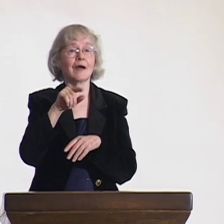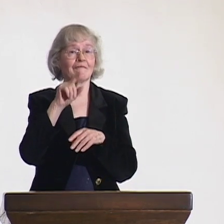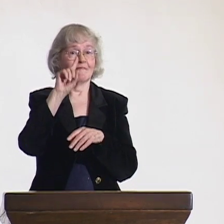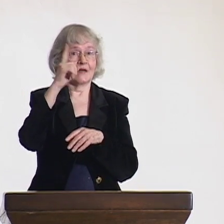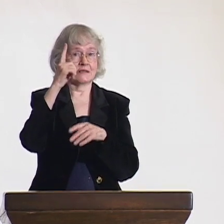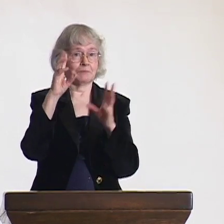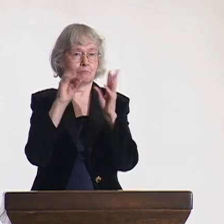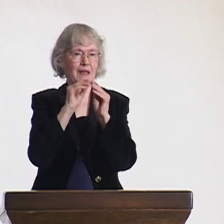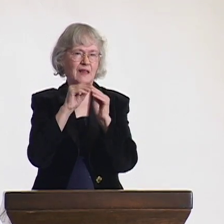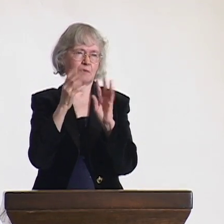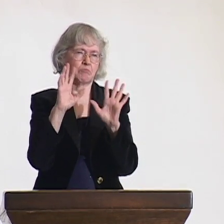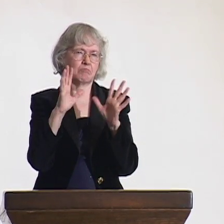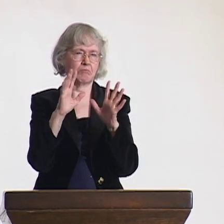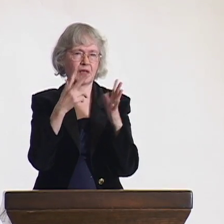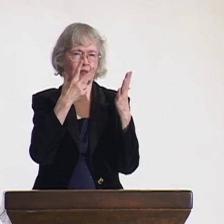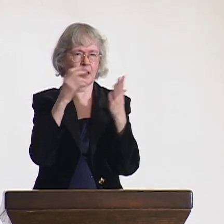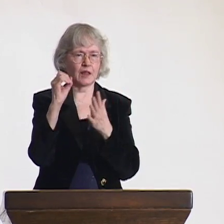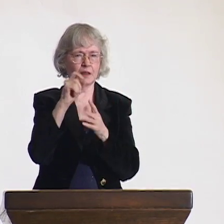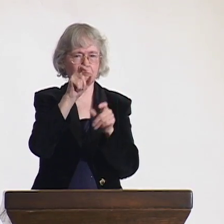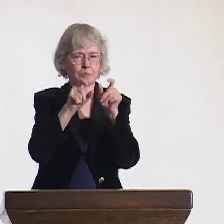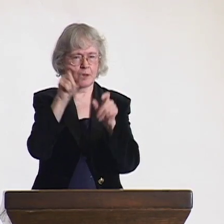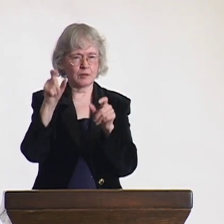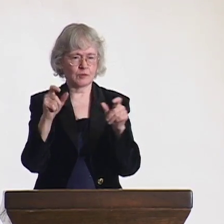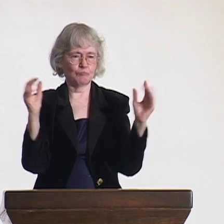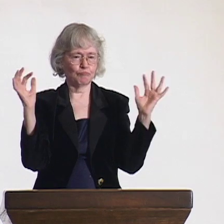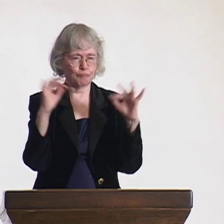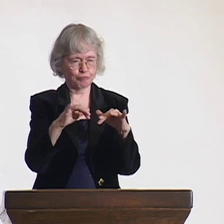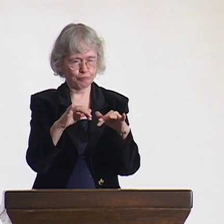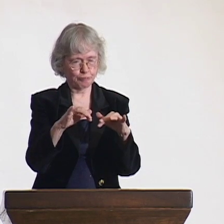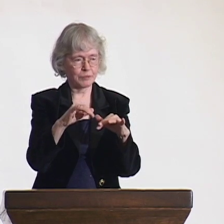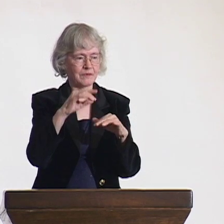I can remember, the first meeting had only 30 people.